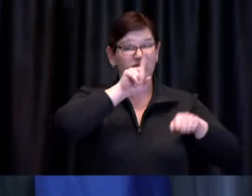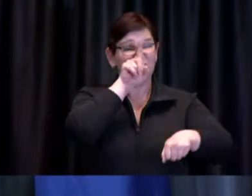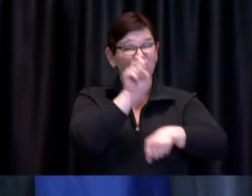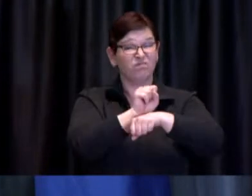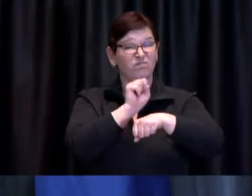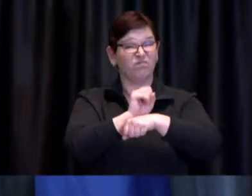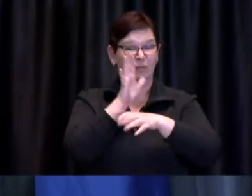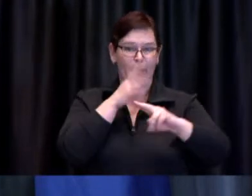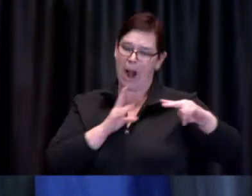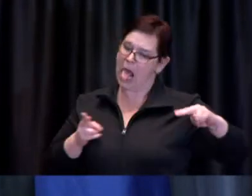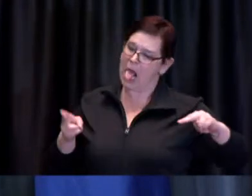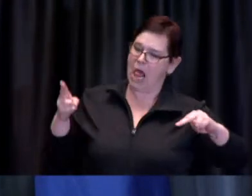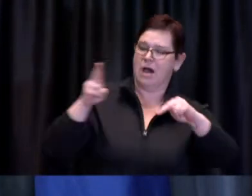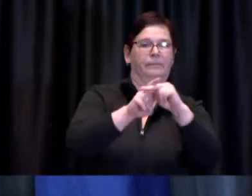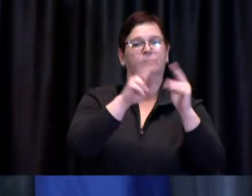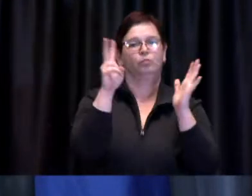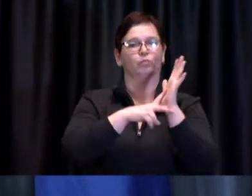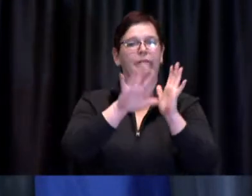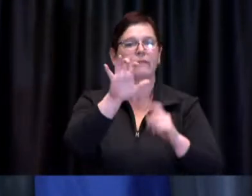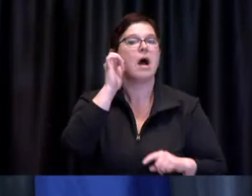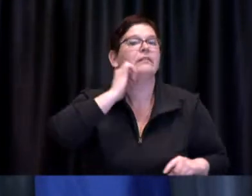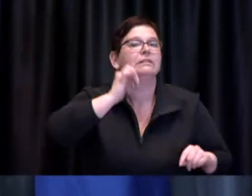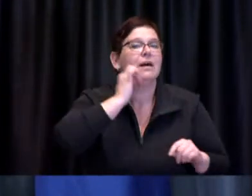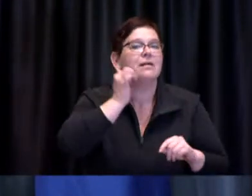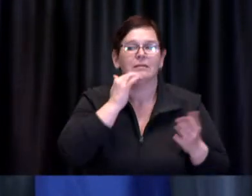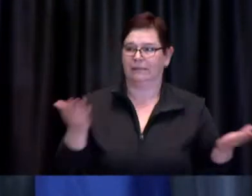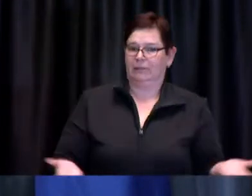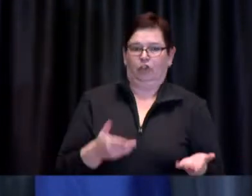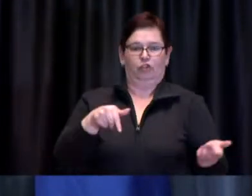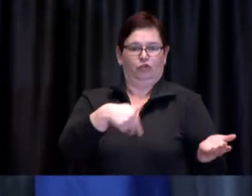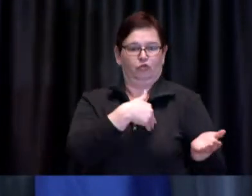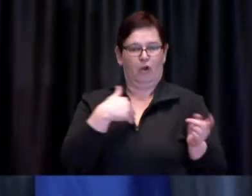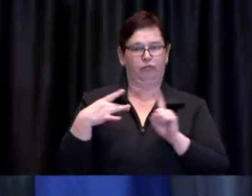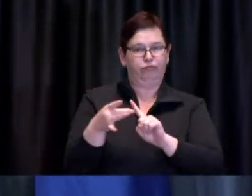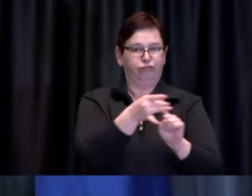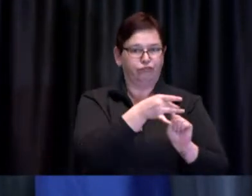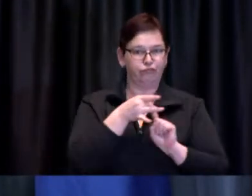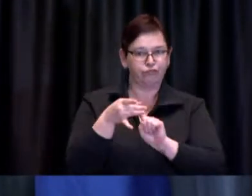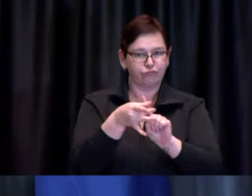uh by the end of this month and clearly this is a situation that we would all like to avoid